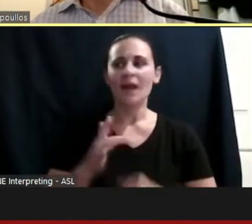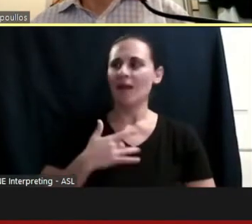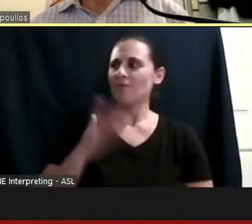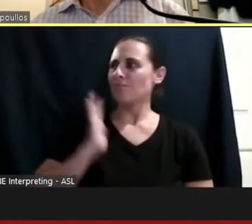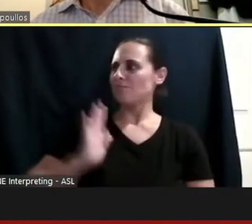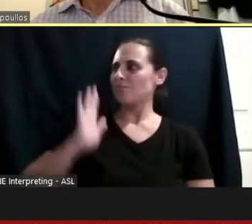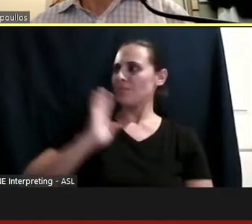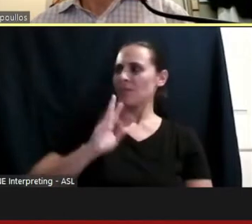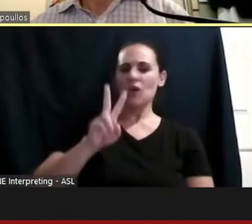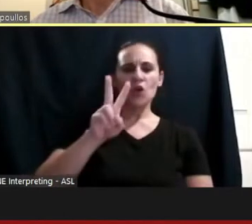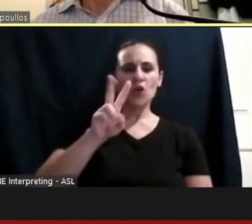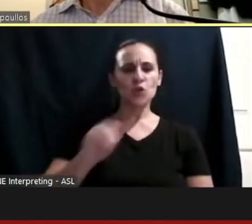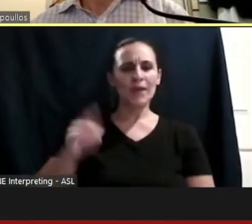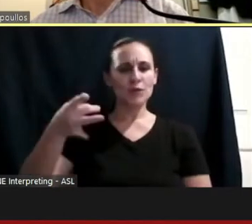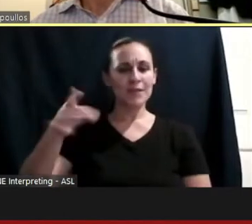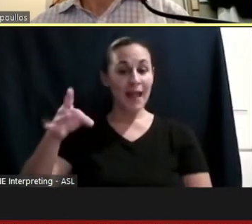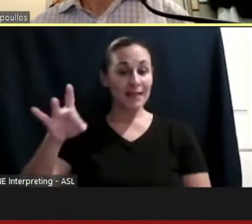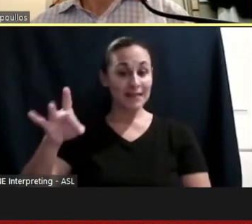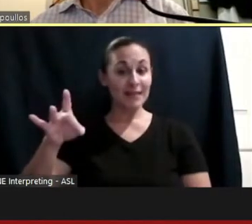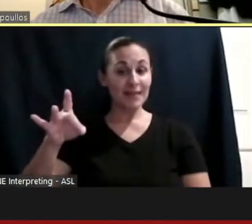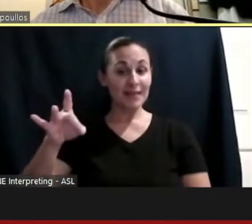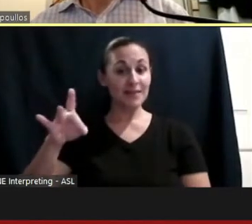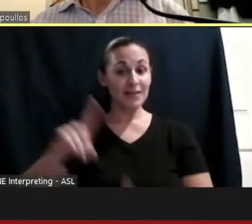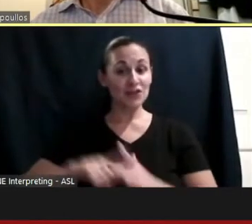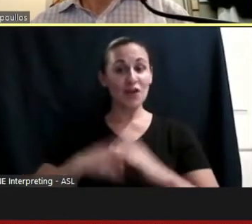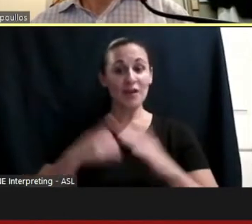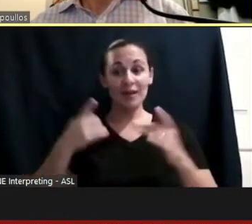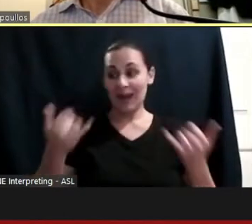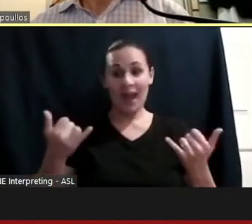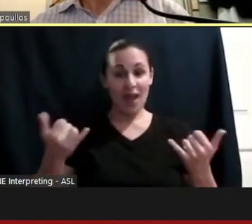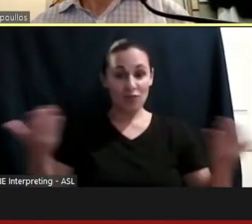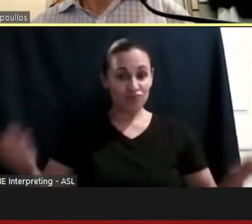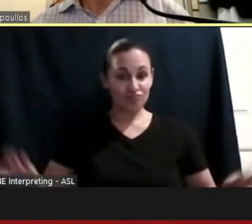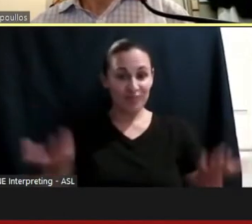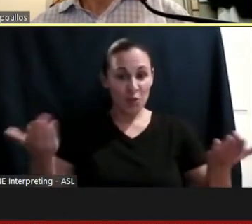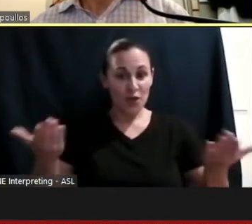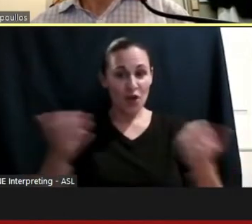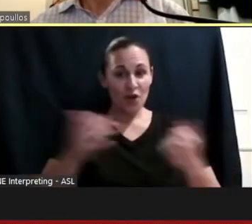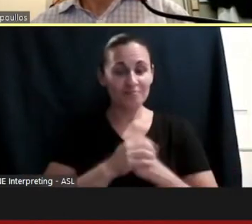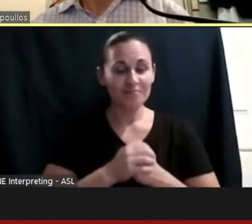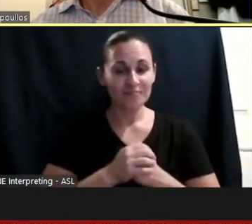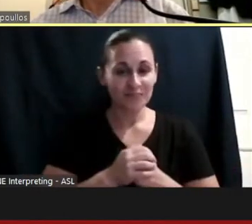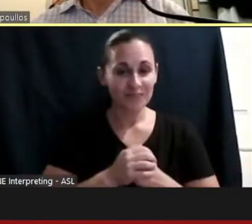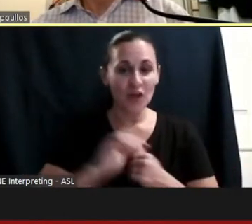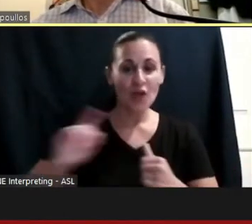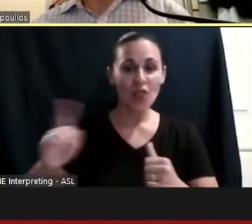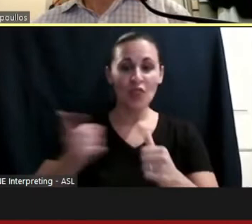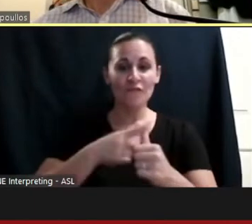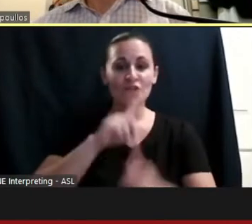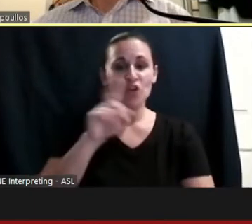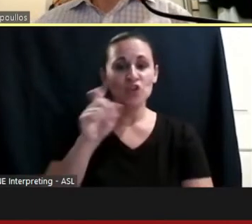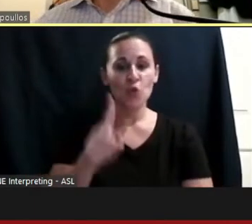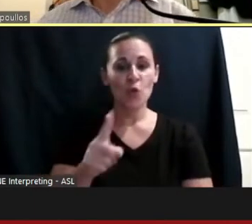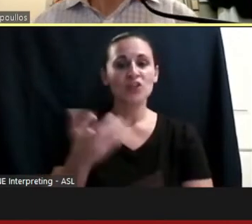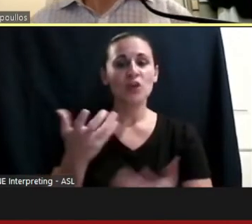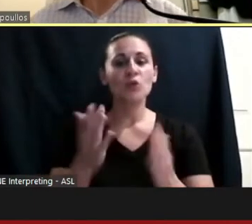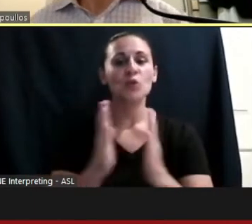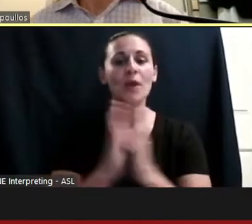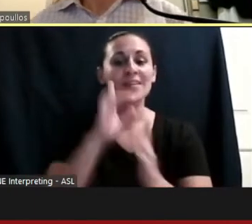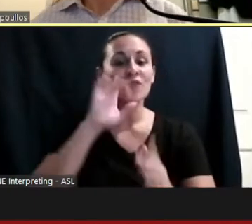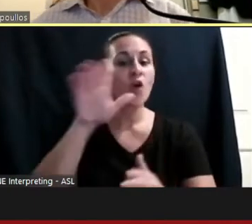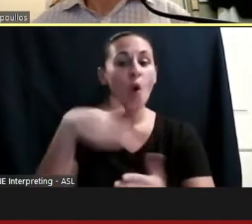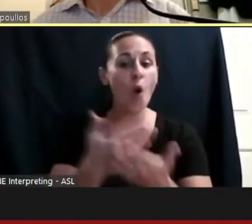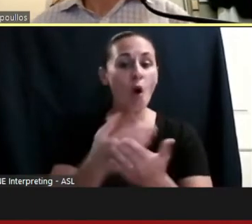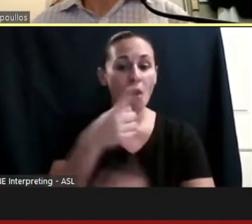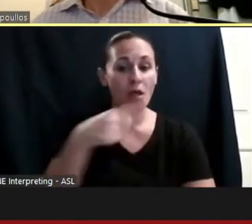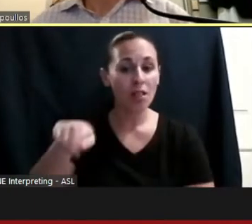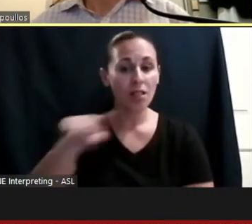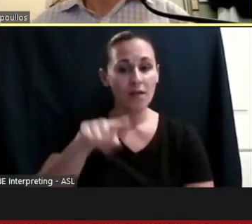and here we are today. So the 1st question I have for everyone is sort of a high-level